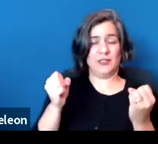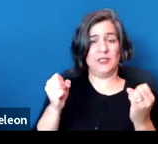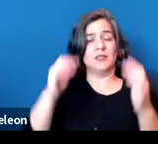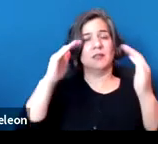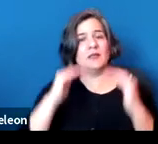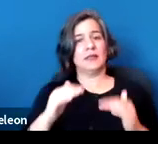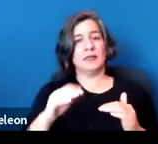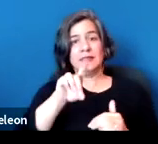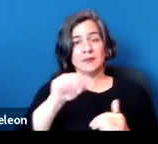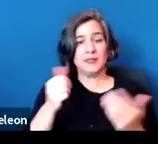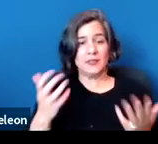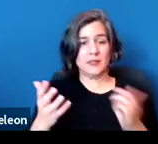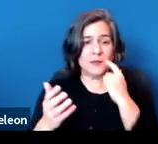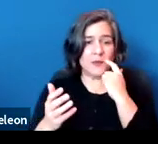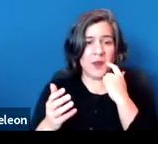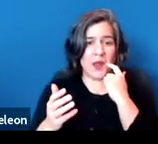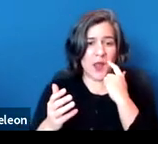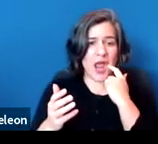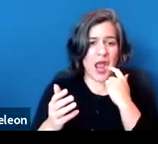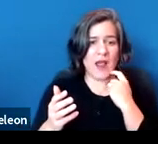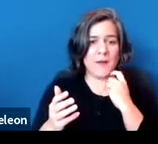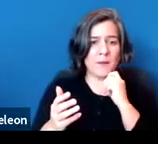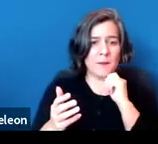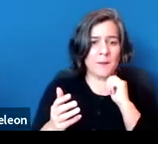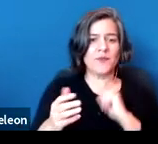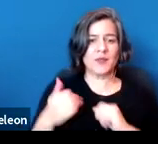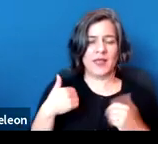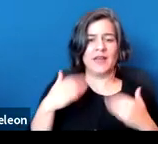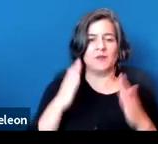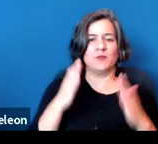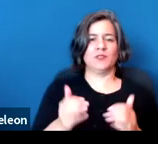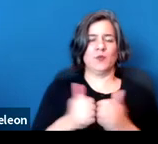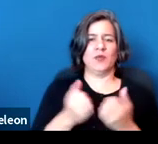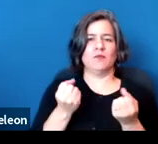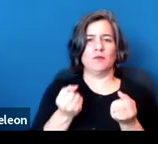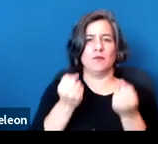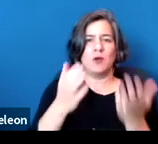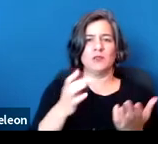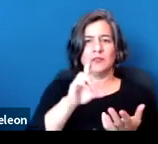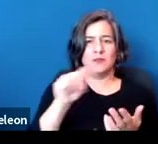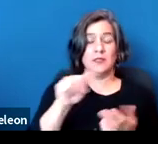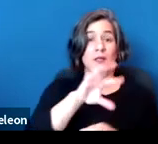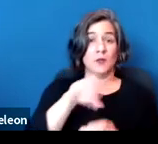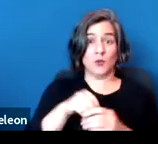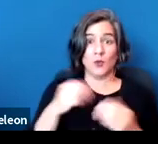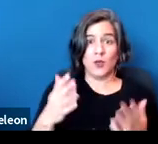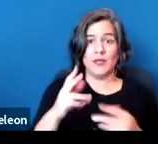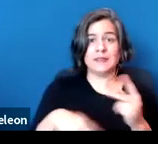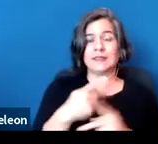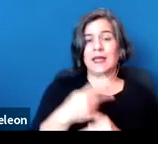Our example, we have a person with multiple disabilities, including type 2 diabetes.